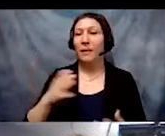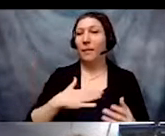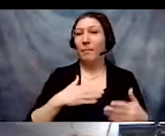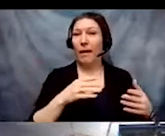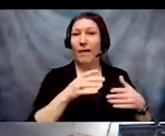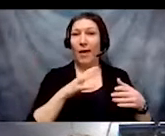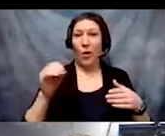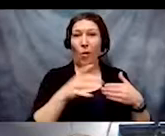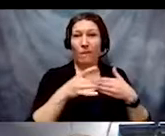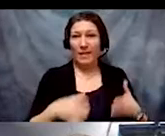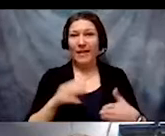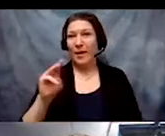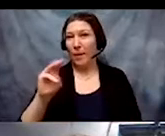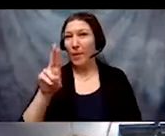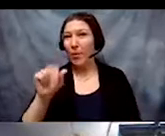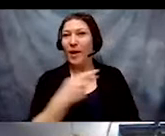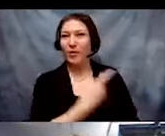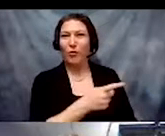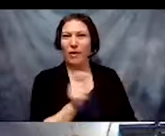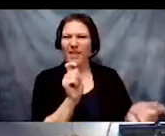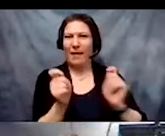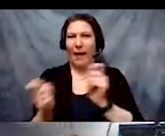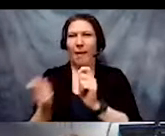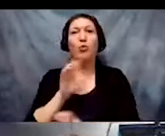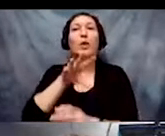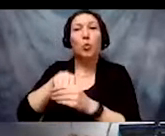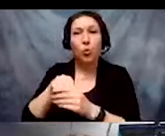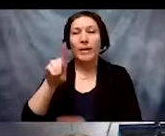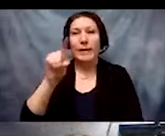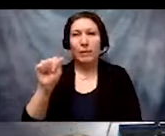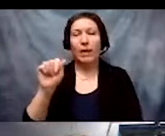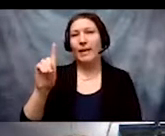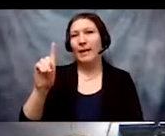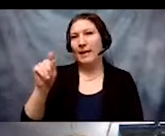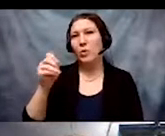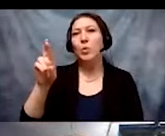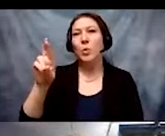adapted for today to include disability detours to honor